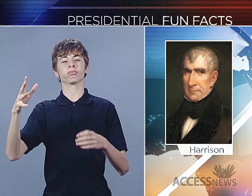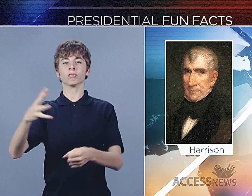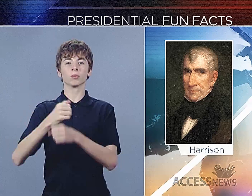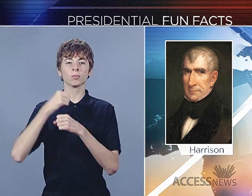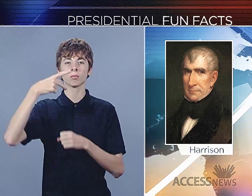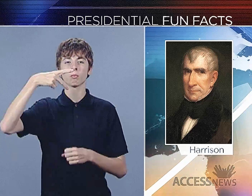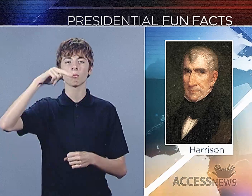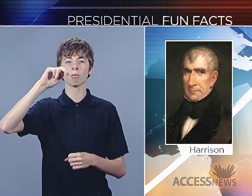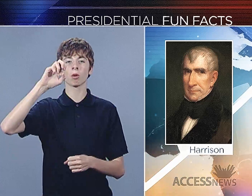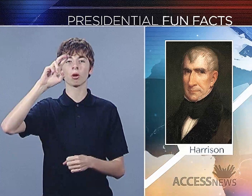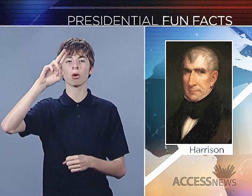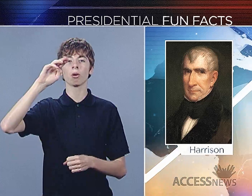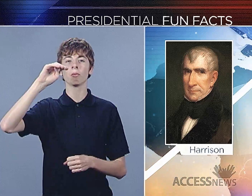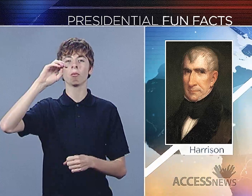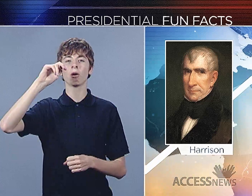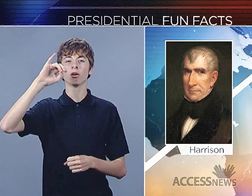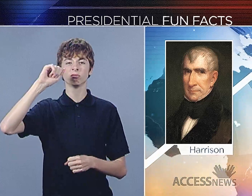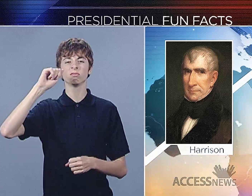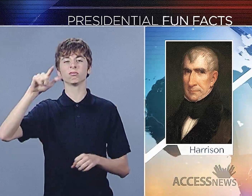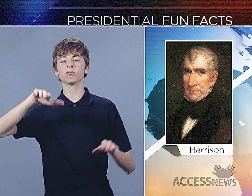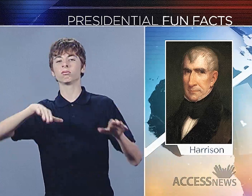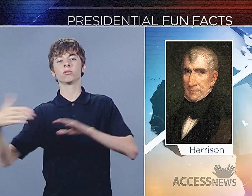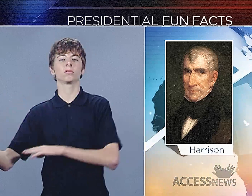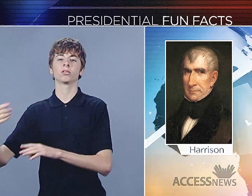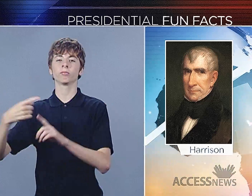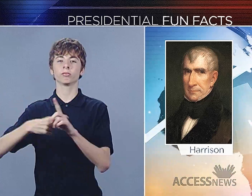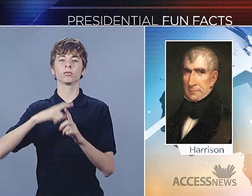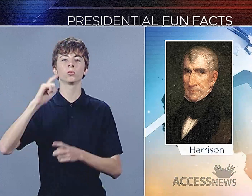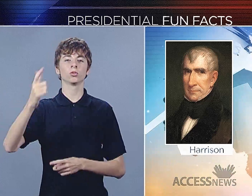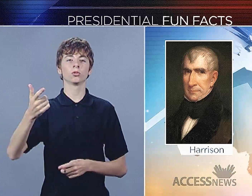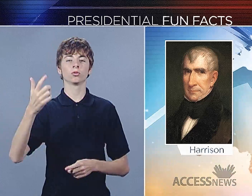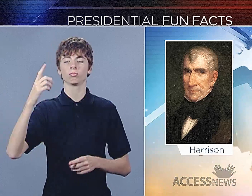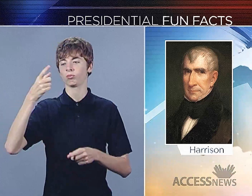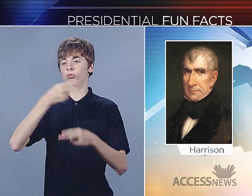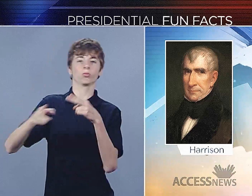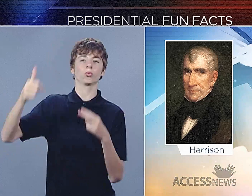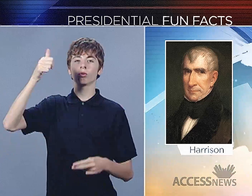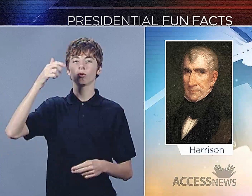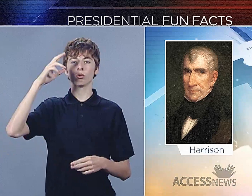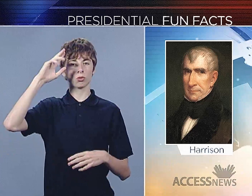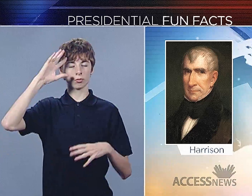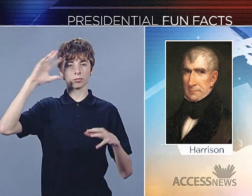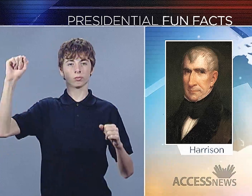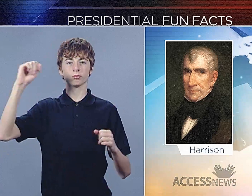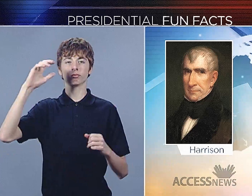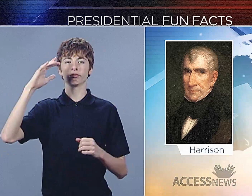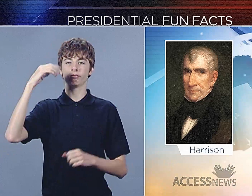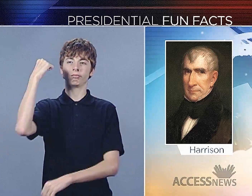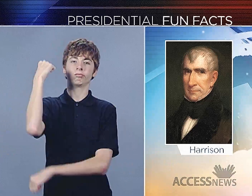Unfortunately, he gave the speech during bad weather, contracted pneumonia and died one month later,